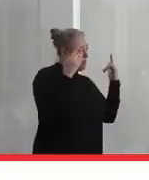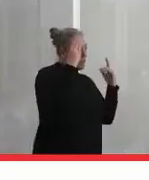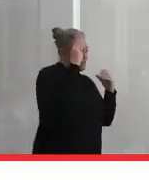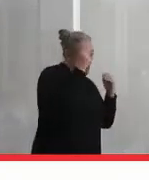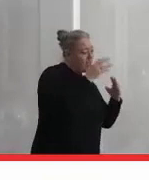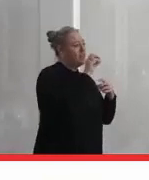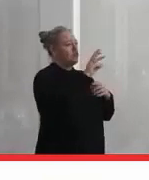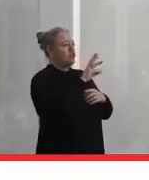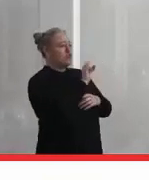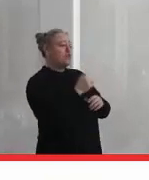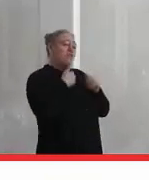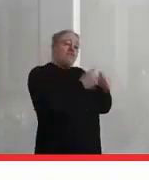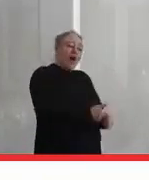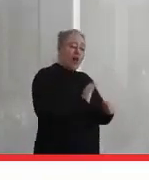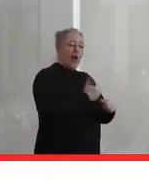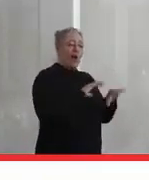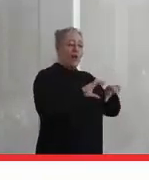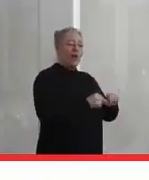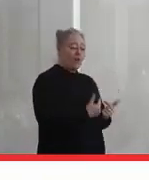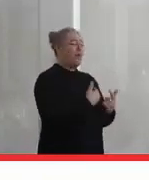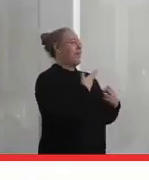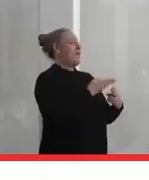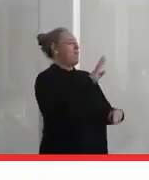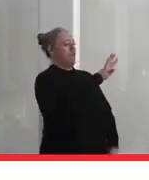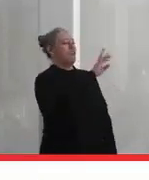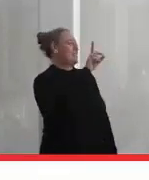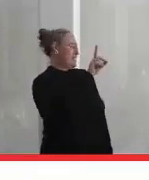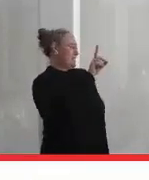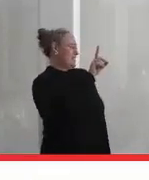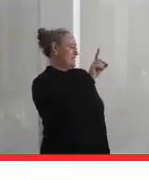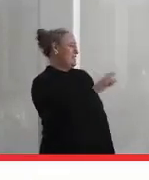So . I know that there is a fire burning